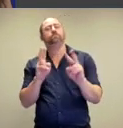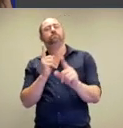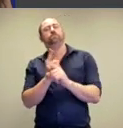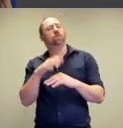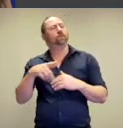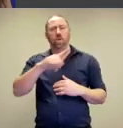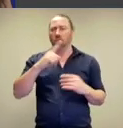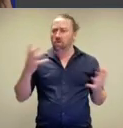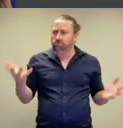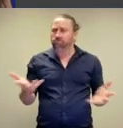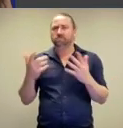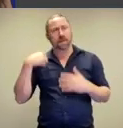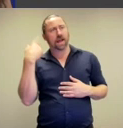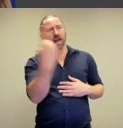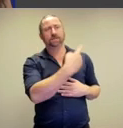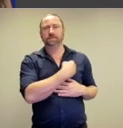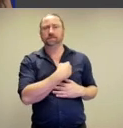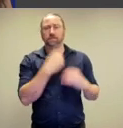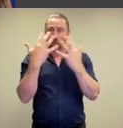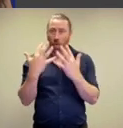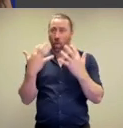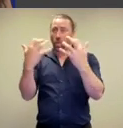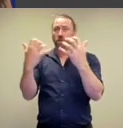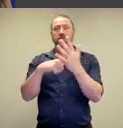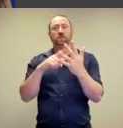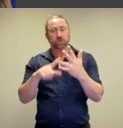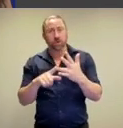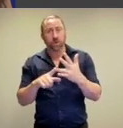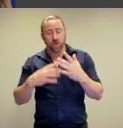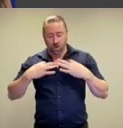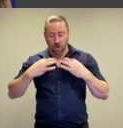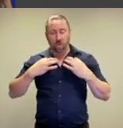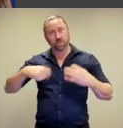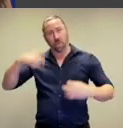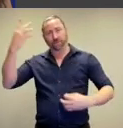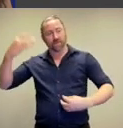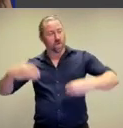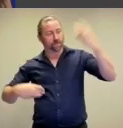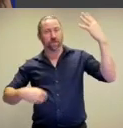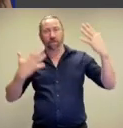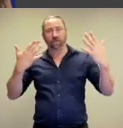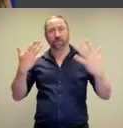we'll consider artists who encourage us